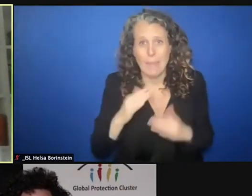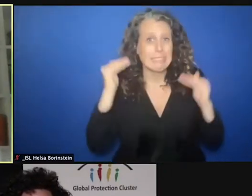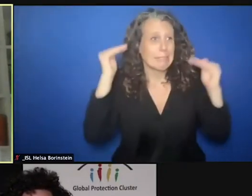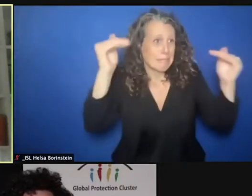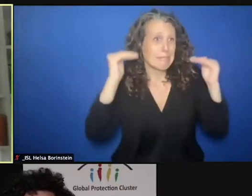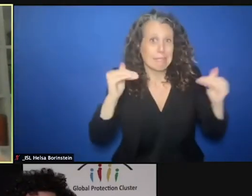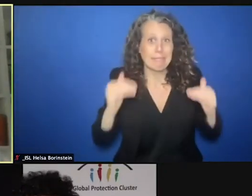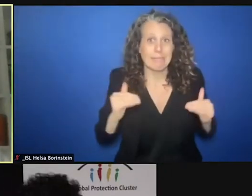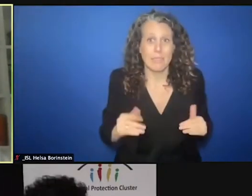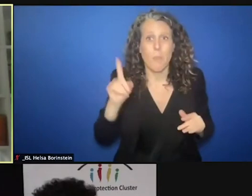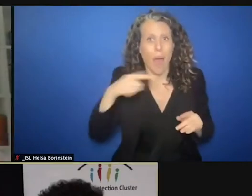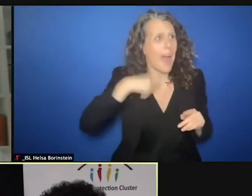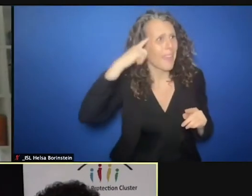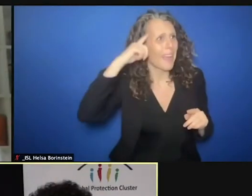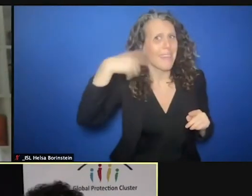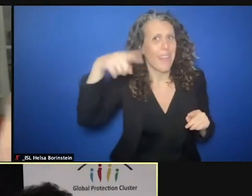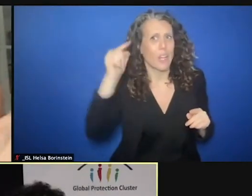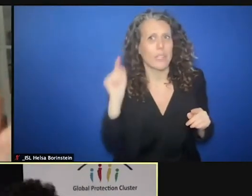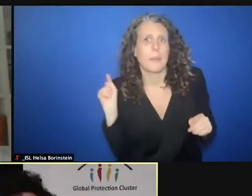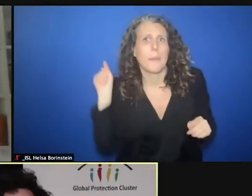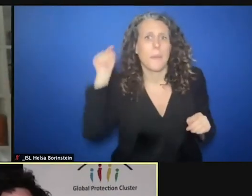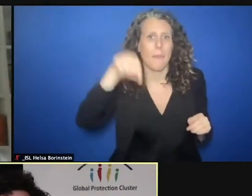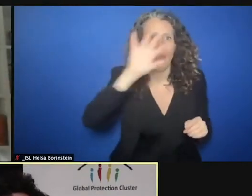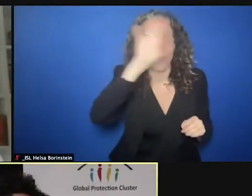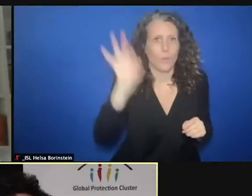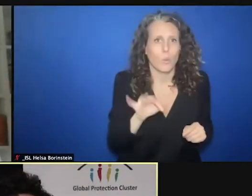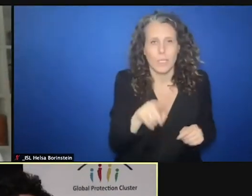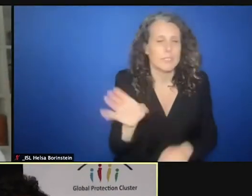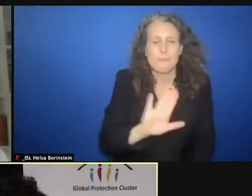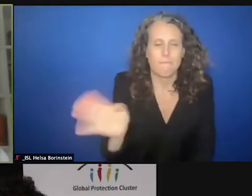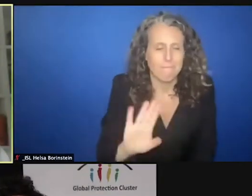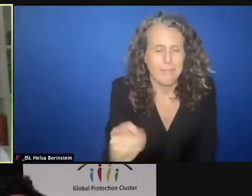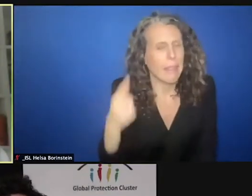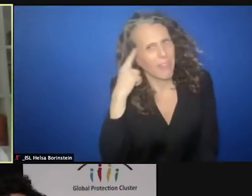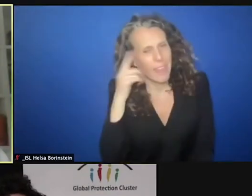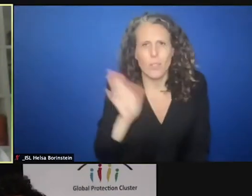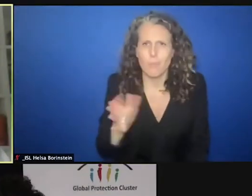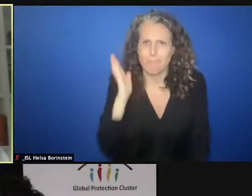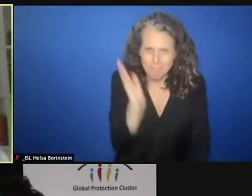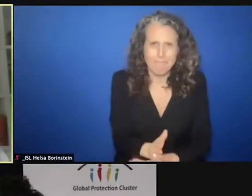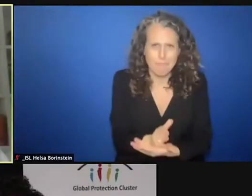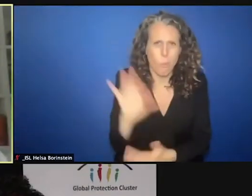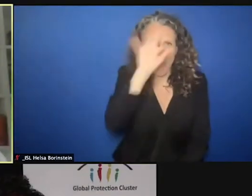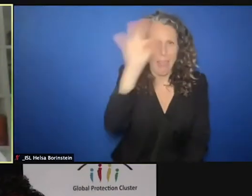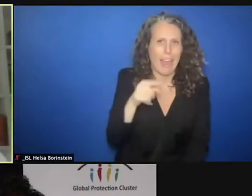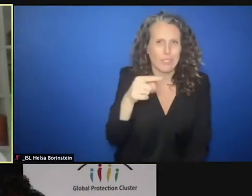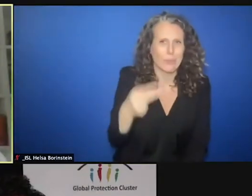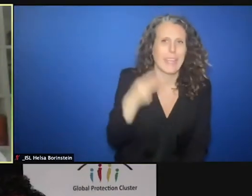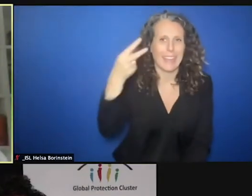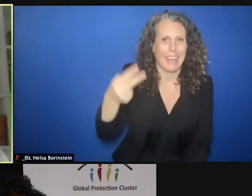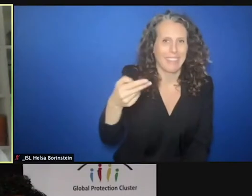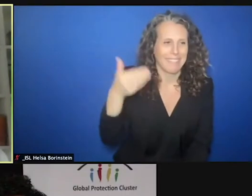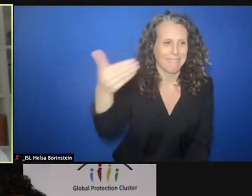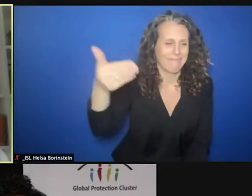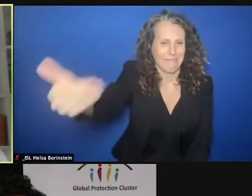to you, I think I don't think, I know, during the question and answer session. I now need to